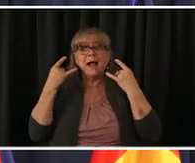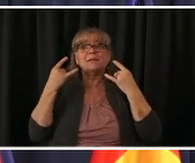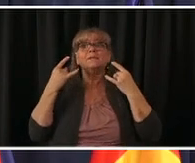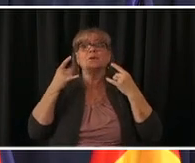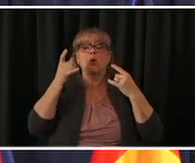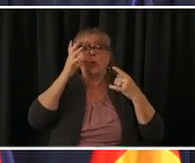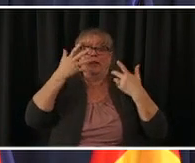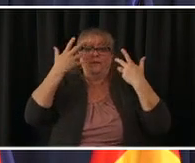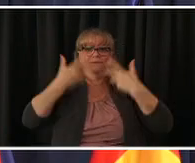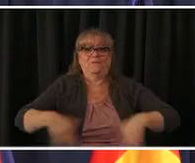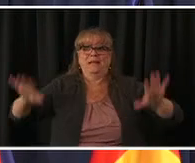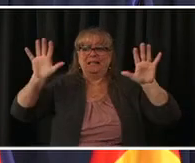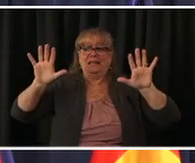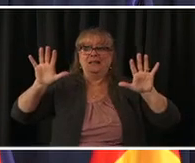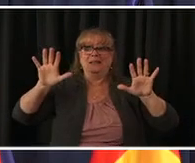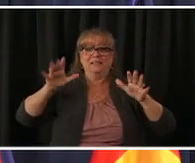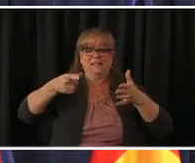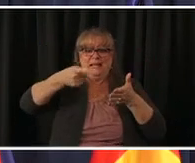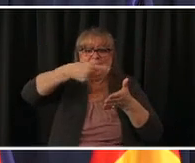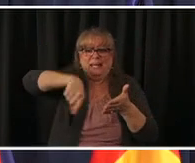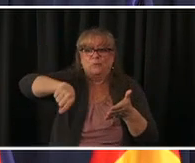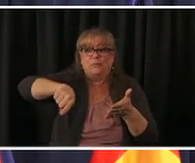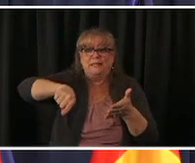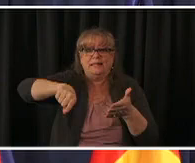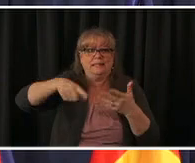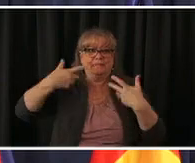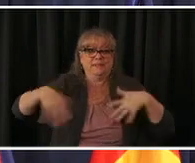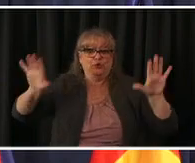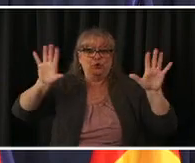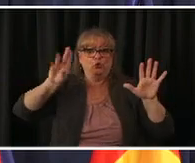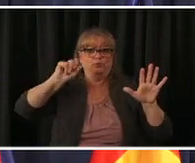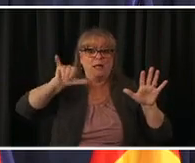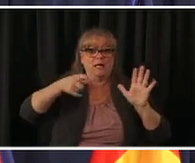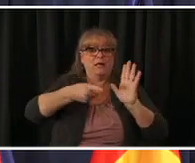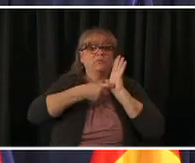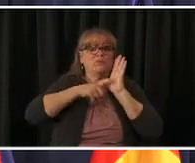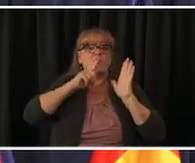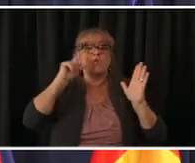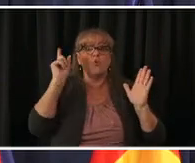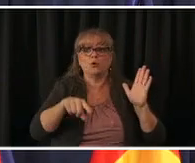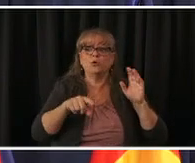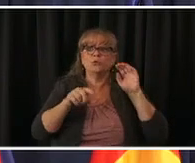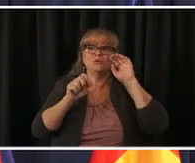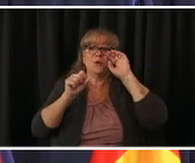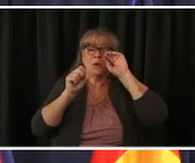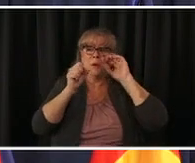in about a week um and we've got a number of candies that have reverted back to yellow but many